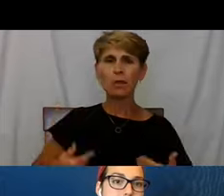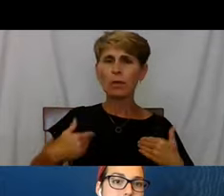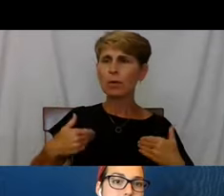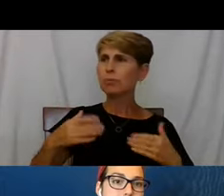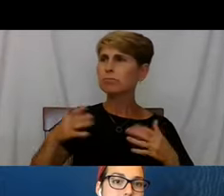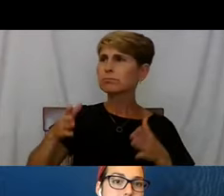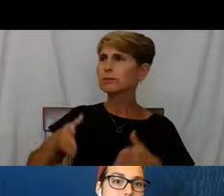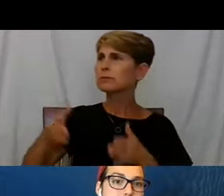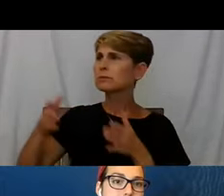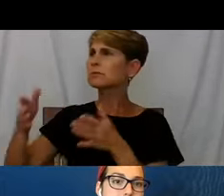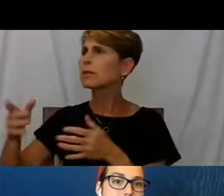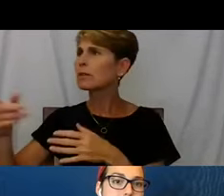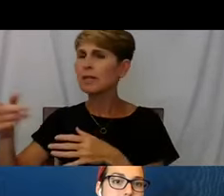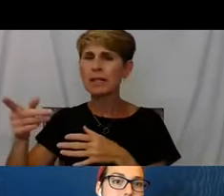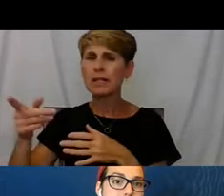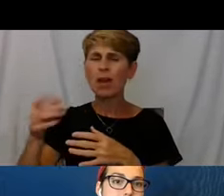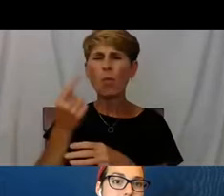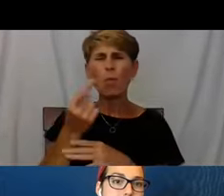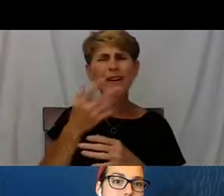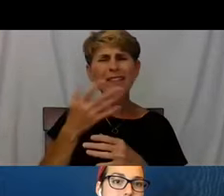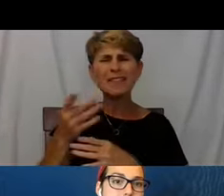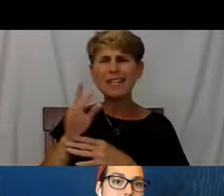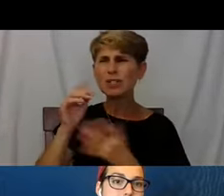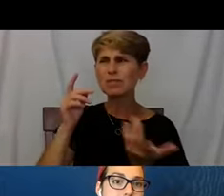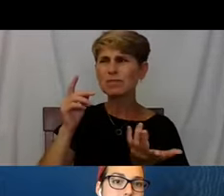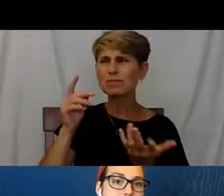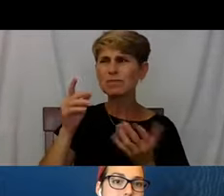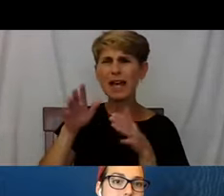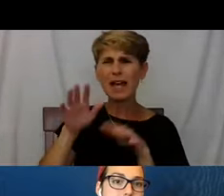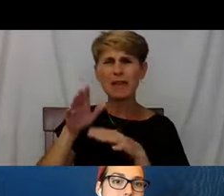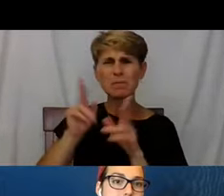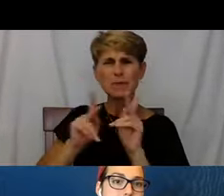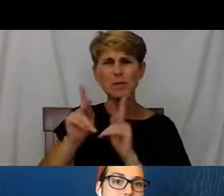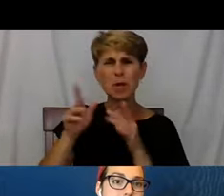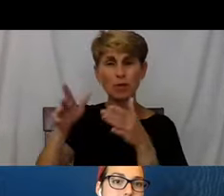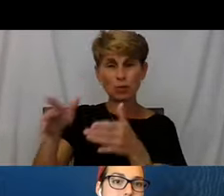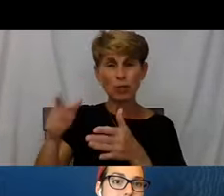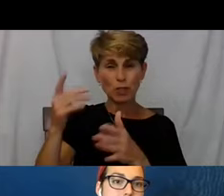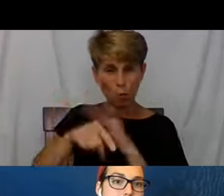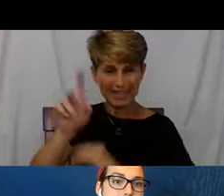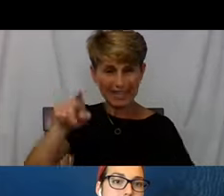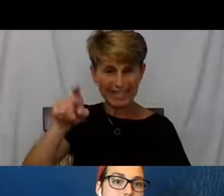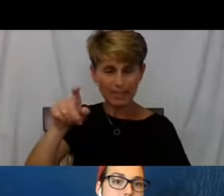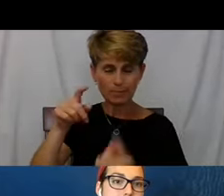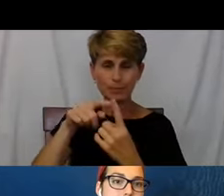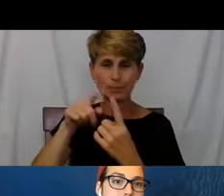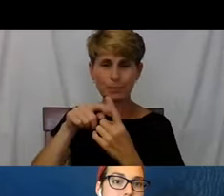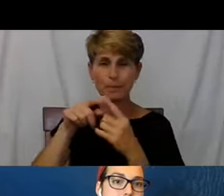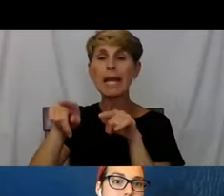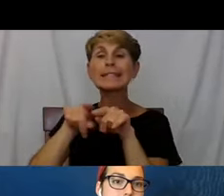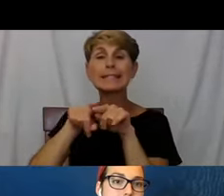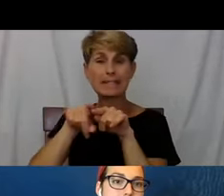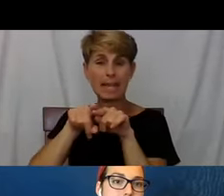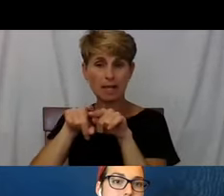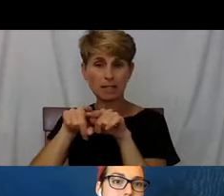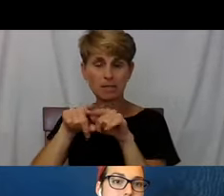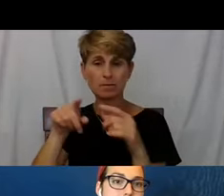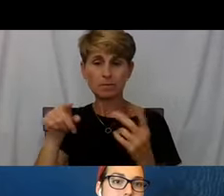what are the major things you need? And one of them is socks and the other one is to be spoken to respectfully